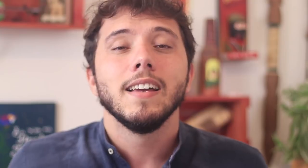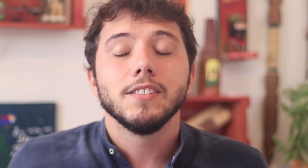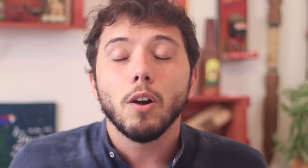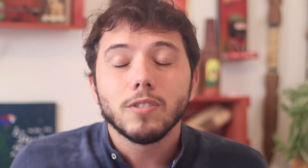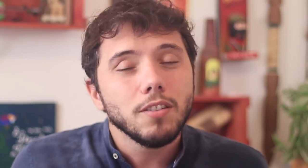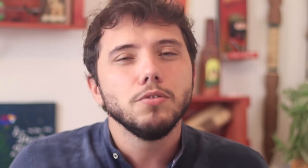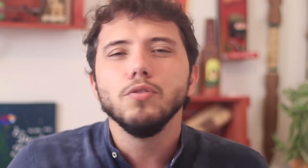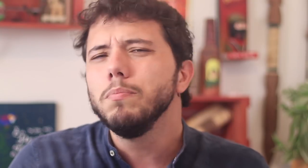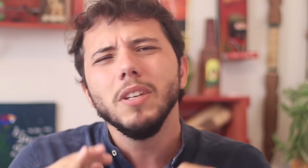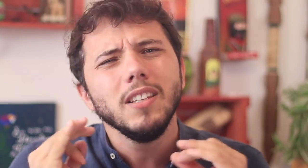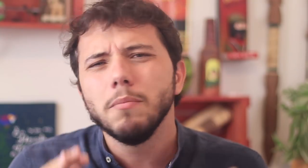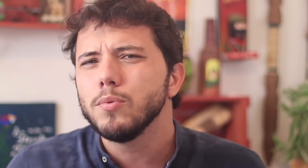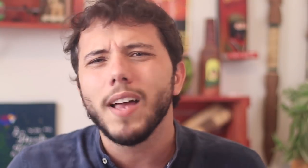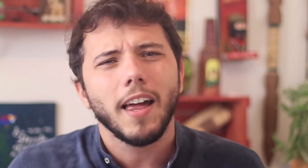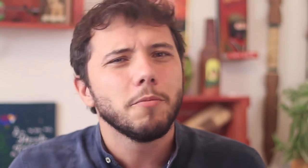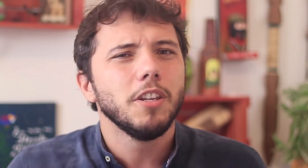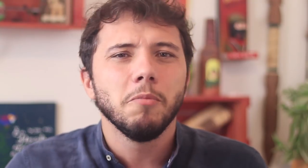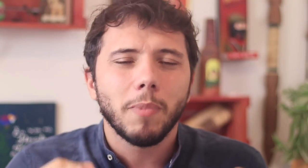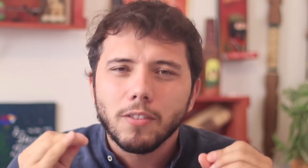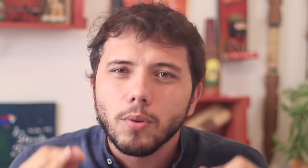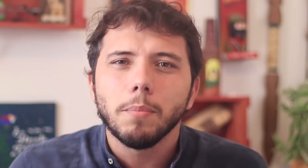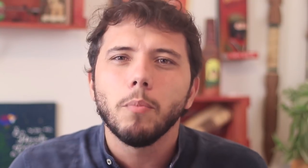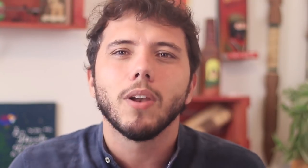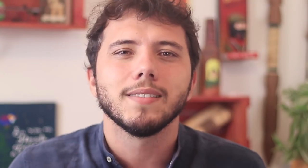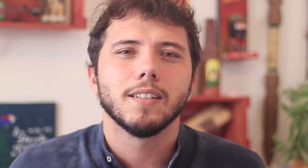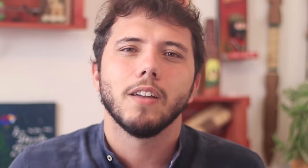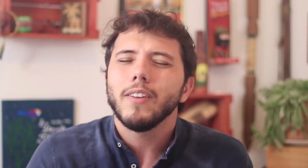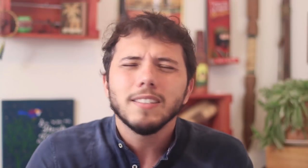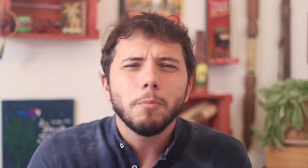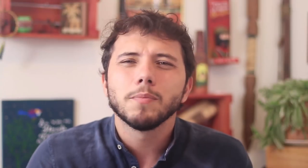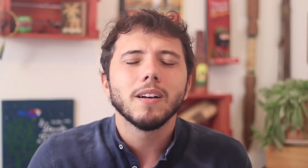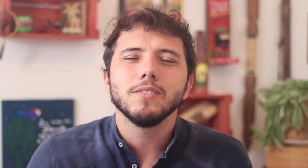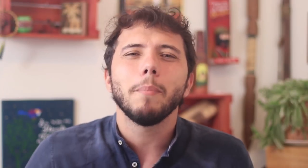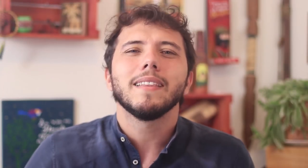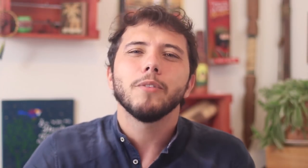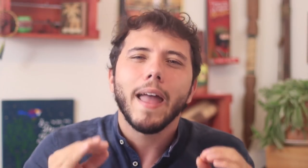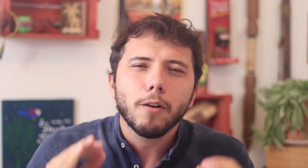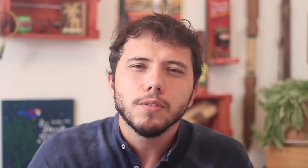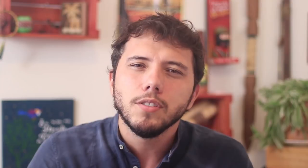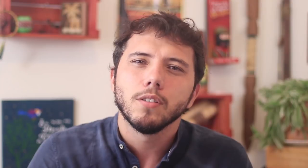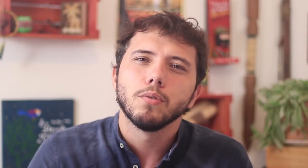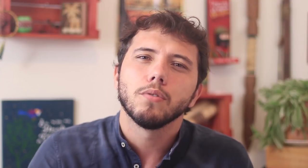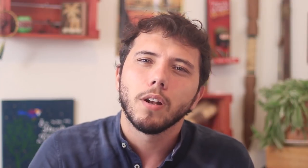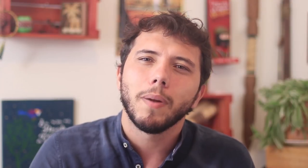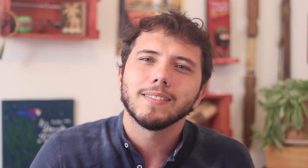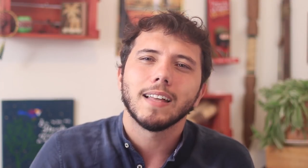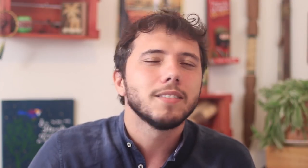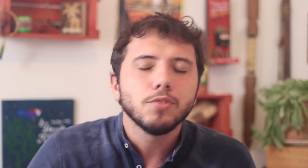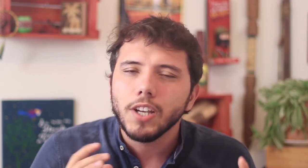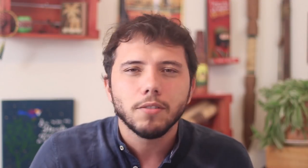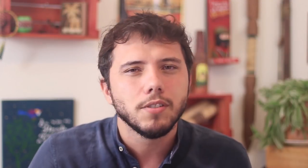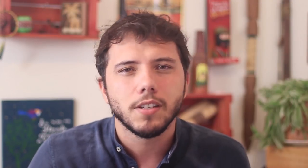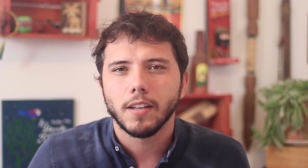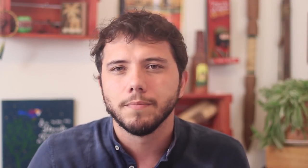of a benefit of at least a minimum wage for the population instead of giving it to the banks which have already broken profit records last year and are loaded with cash.